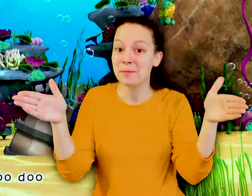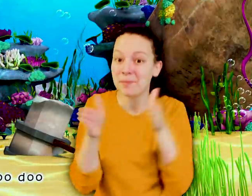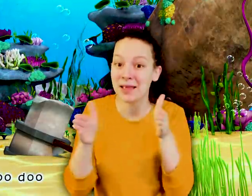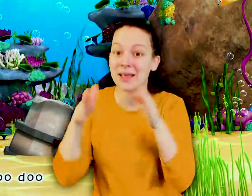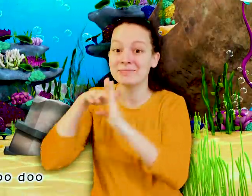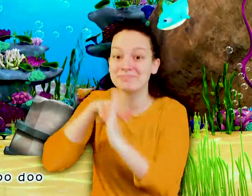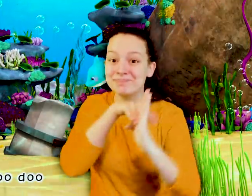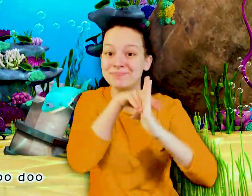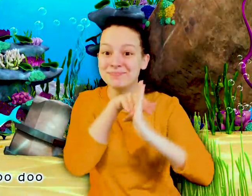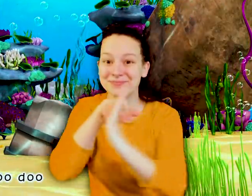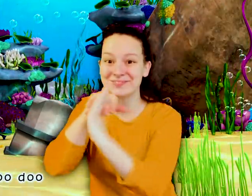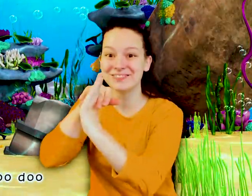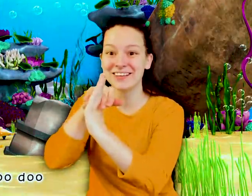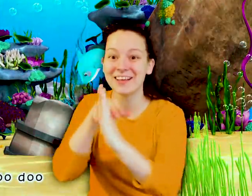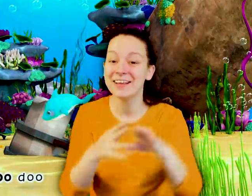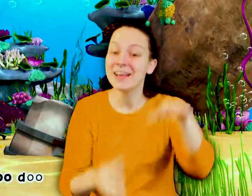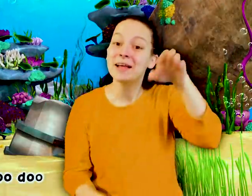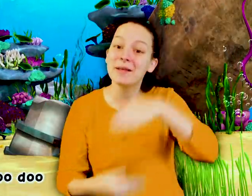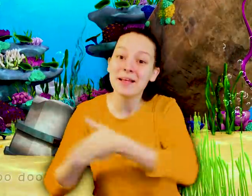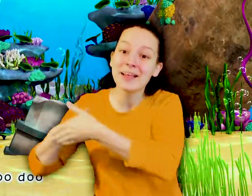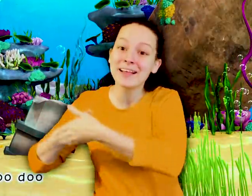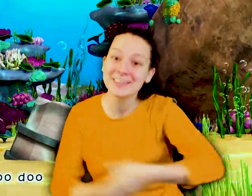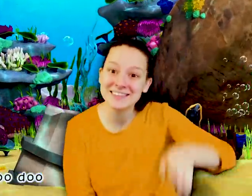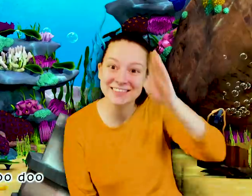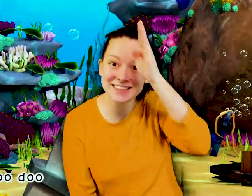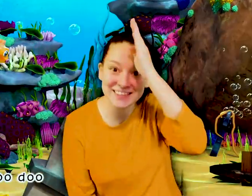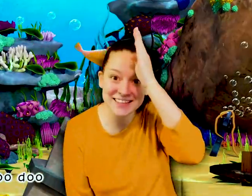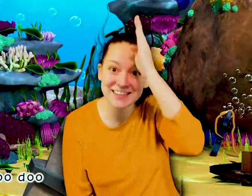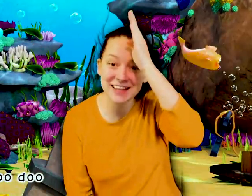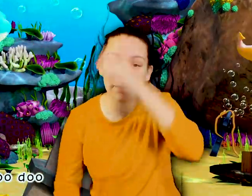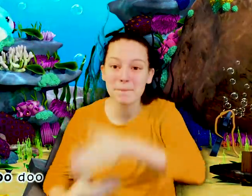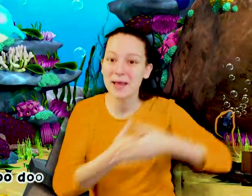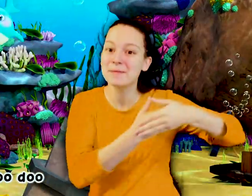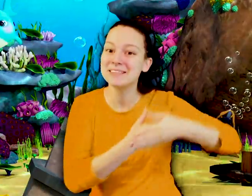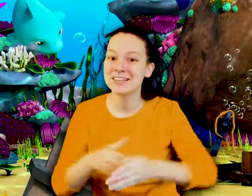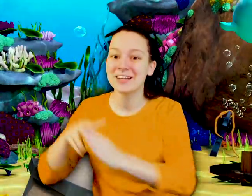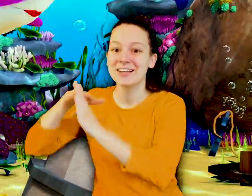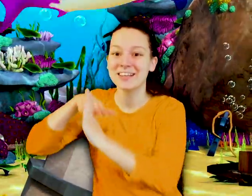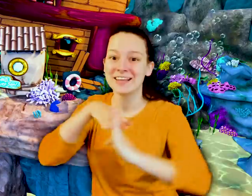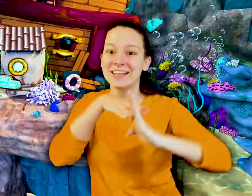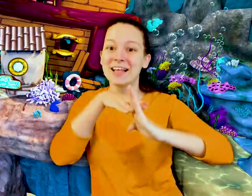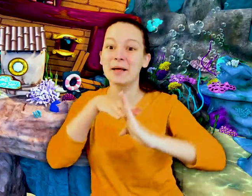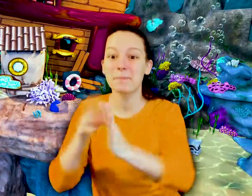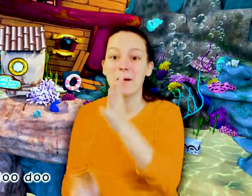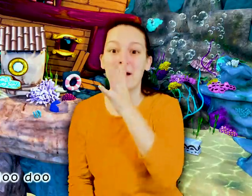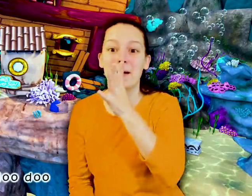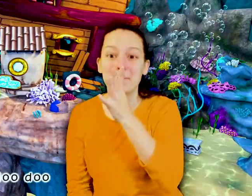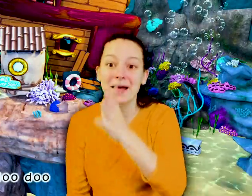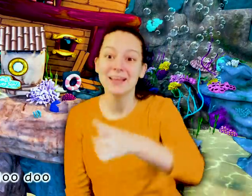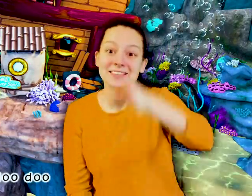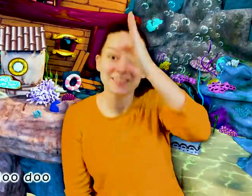Baby Shark ….. Baby Shark